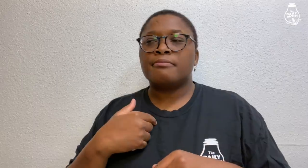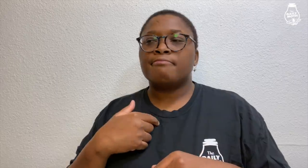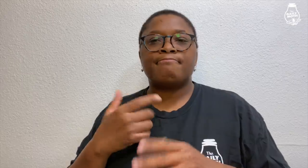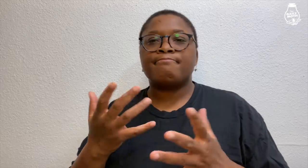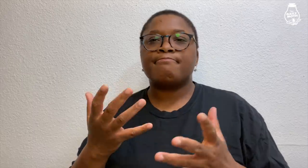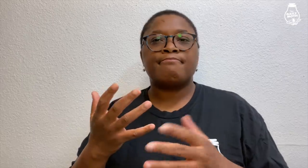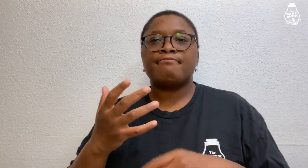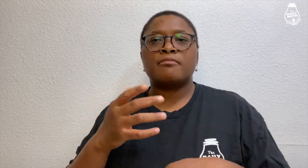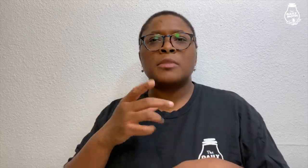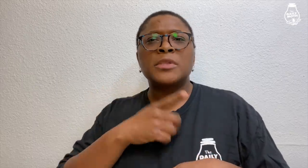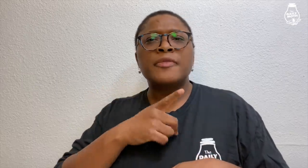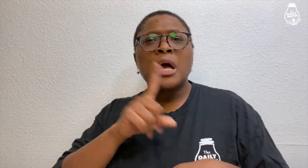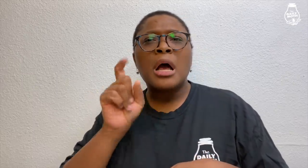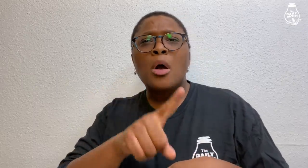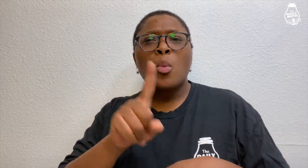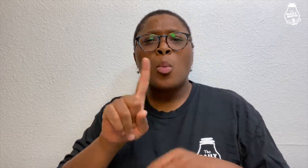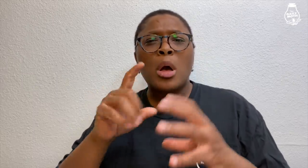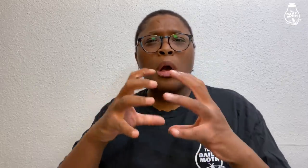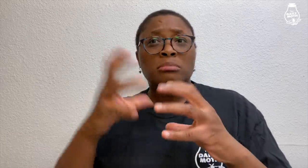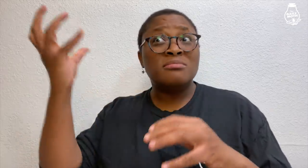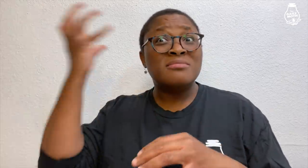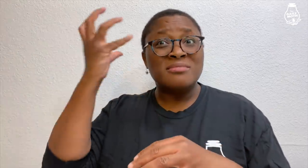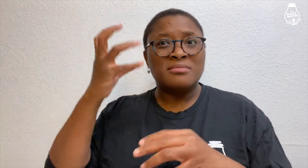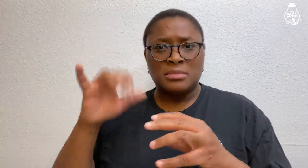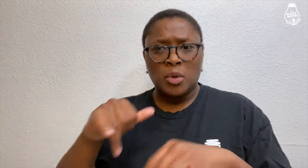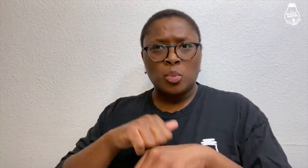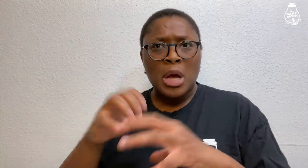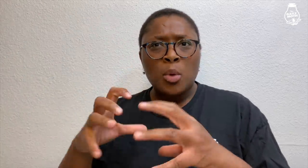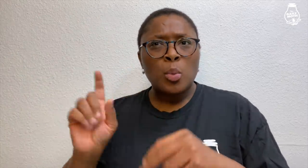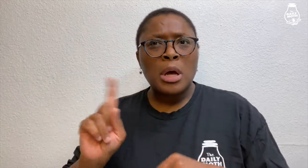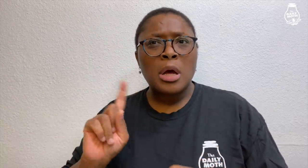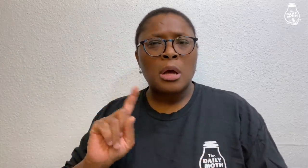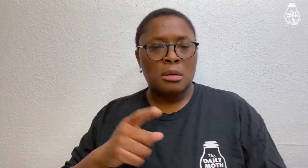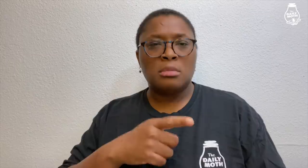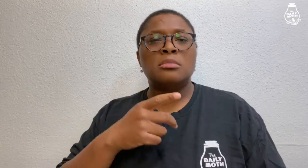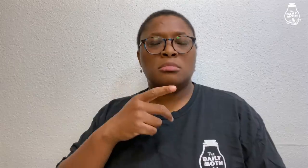The detective asked "Where did that rock go?"